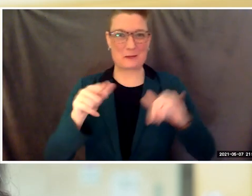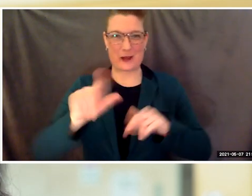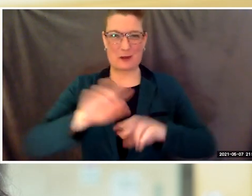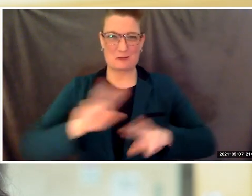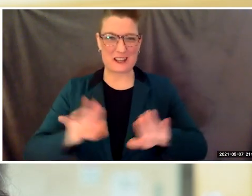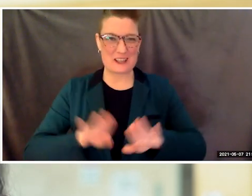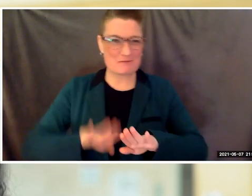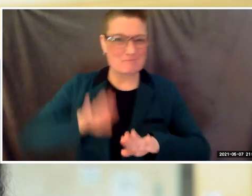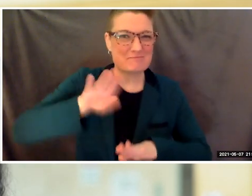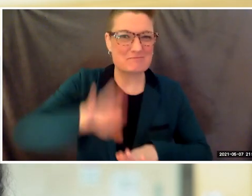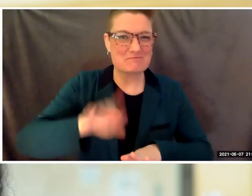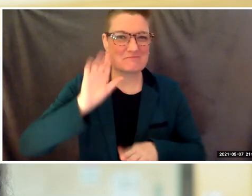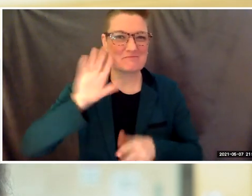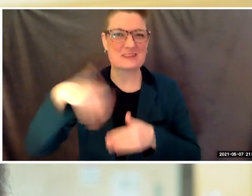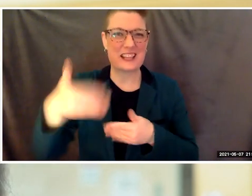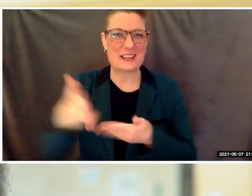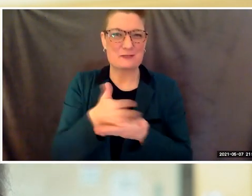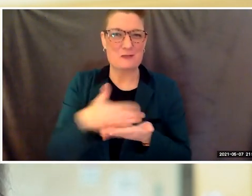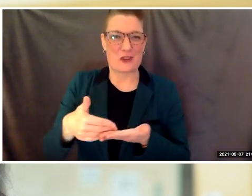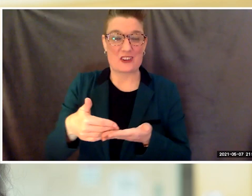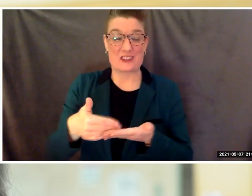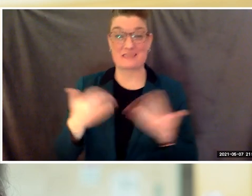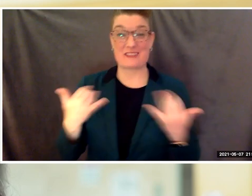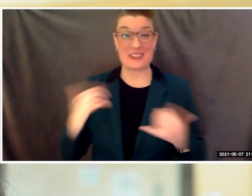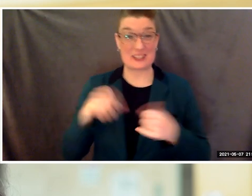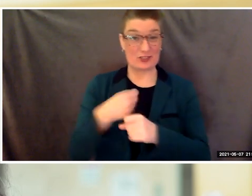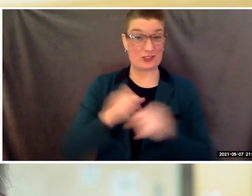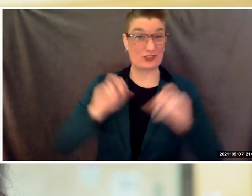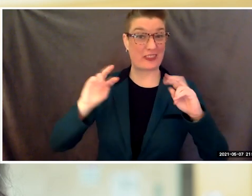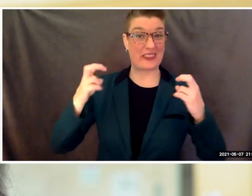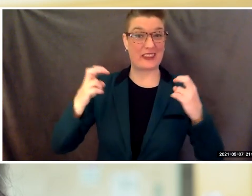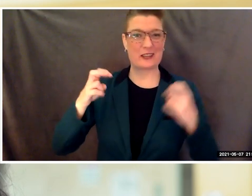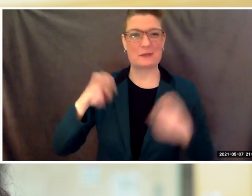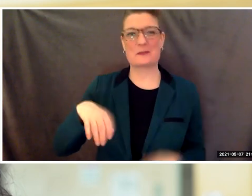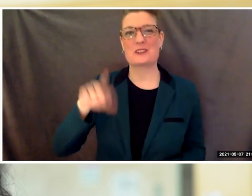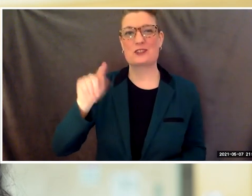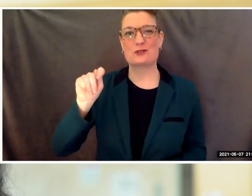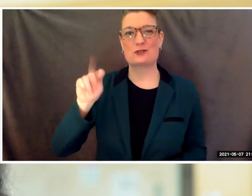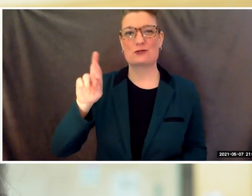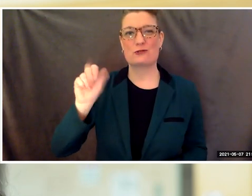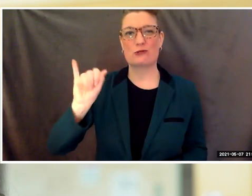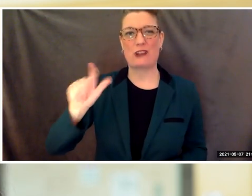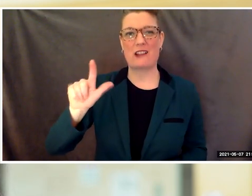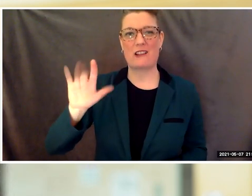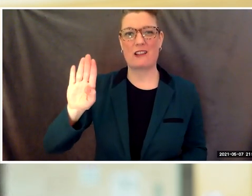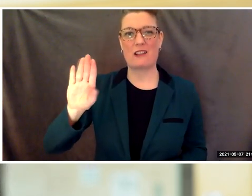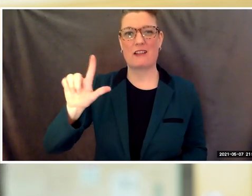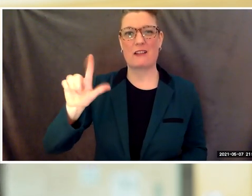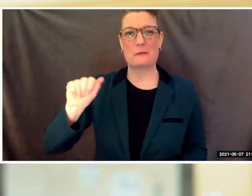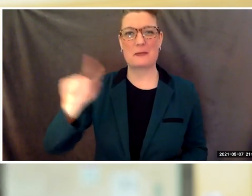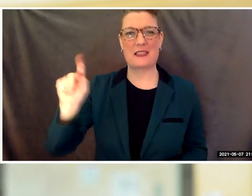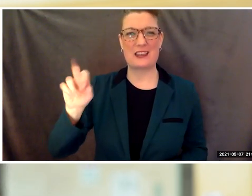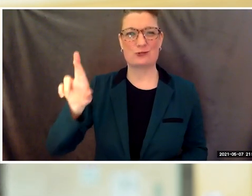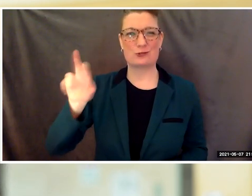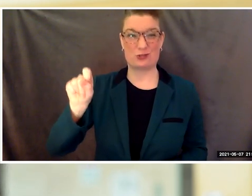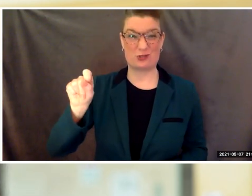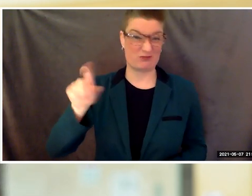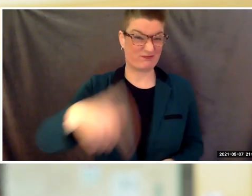The theme for this year's commencement is trailblazers. Among you are trailblazers in its truest definition,